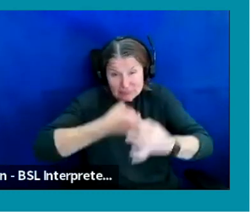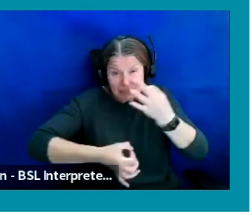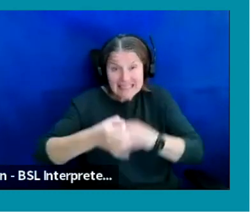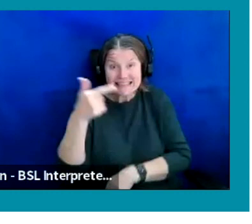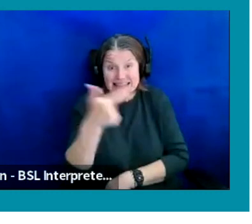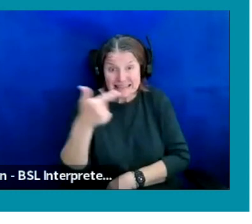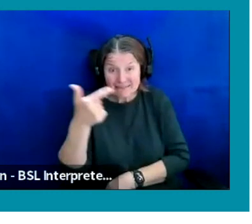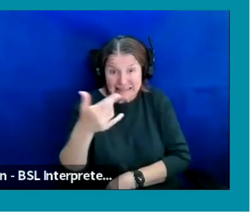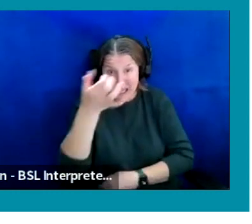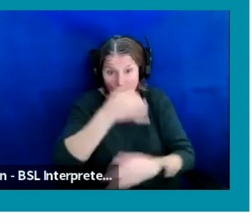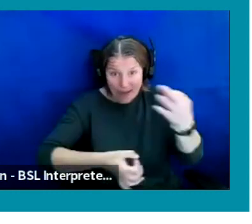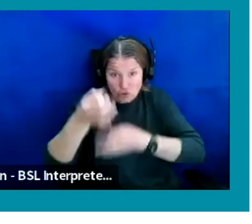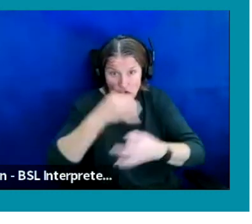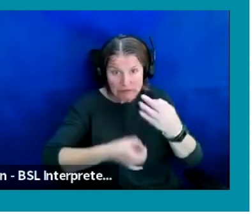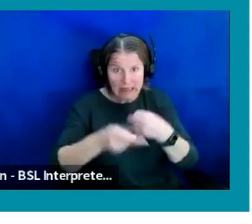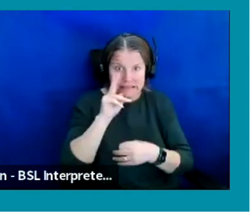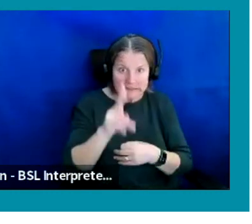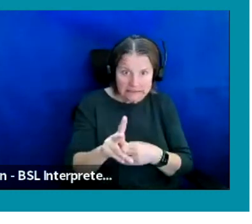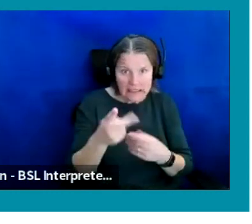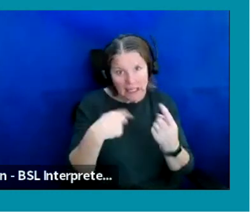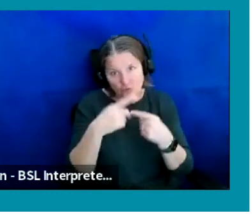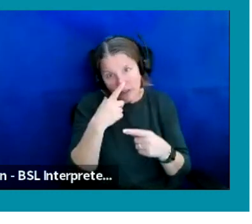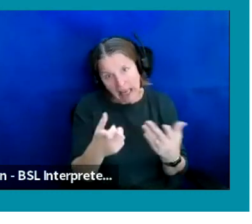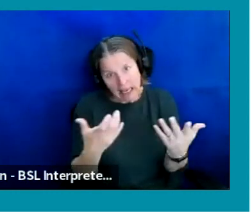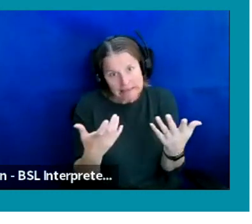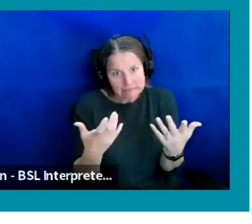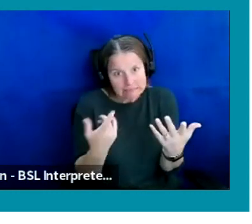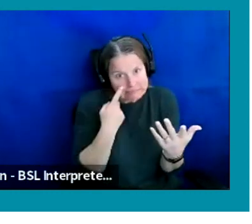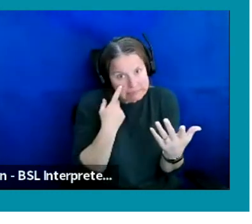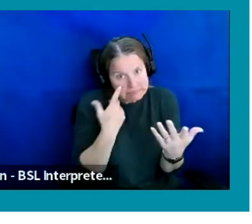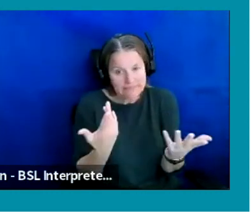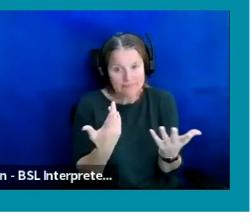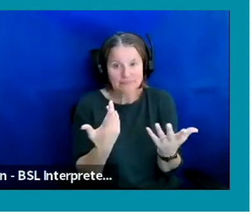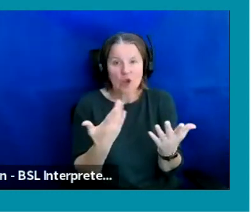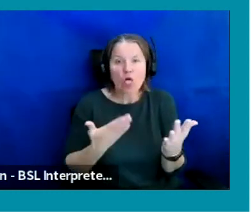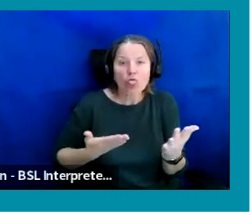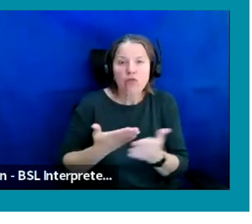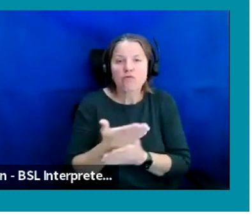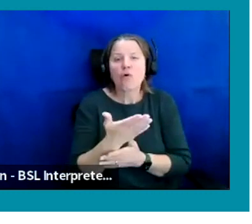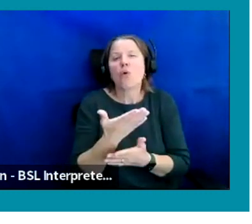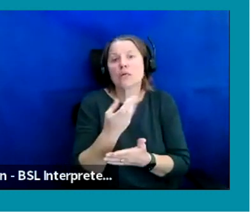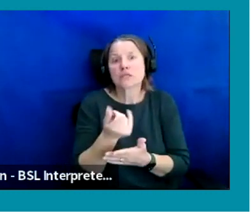So let's see if we can go through some of them.